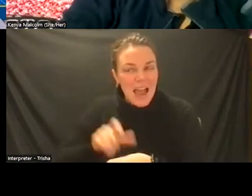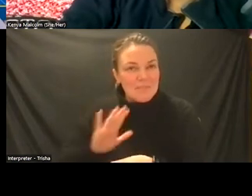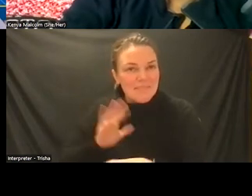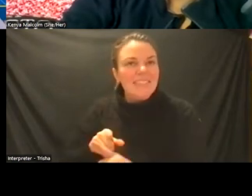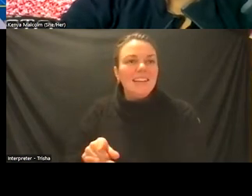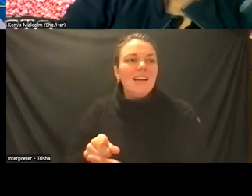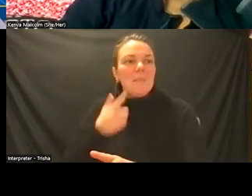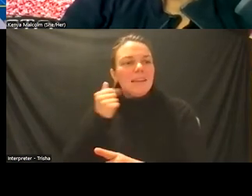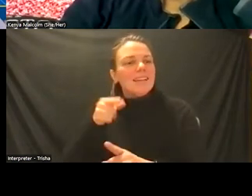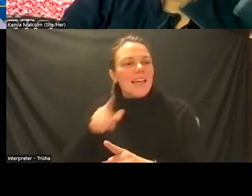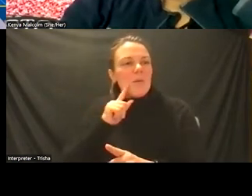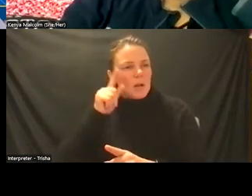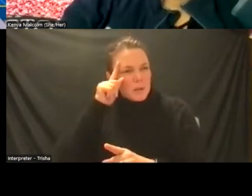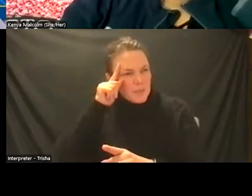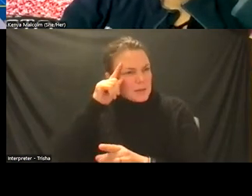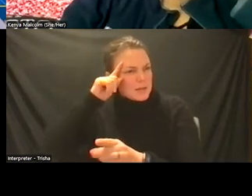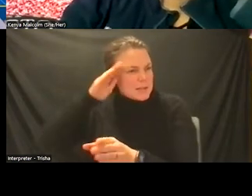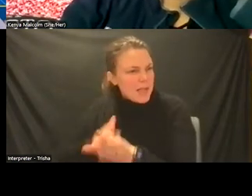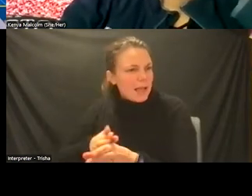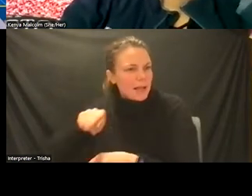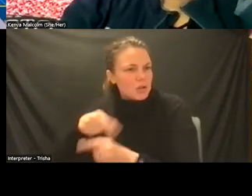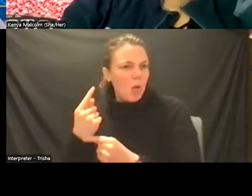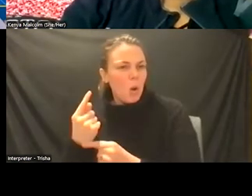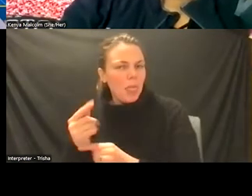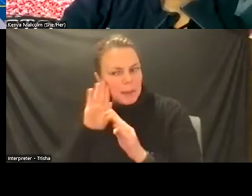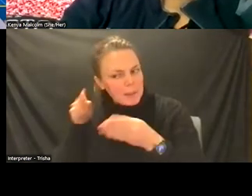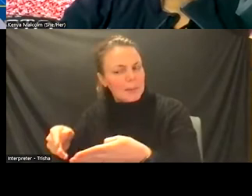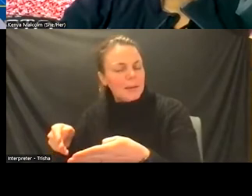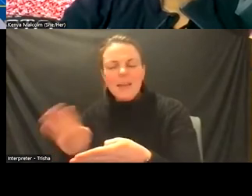solely psychological in some ways and arguing that they needed to be integrated